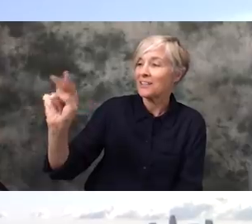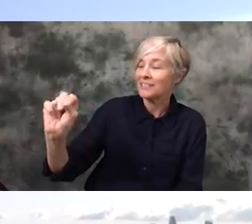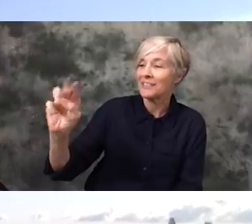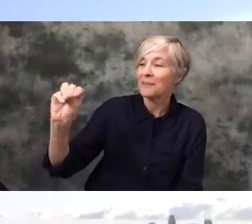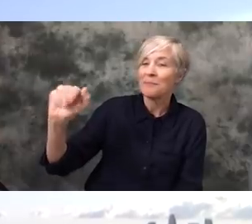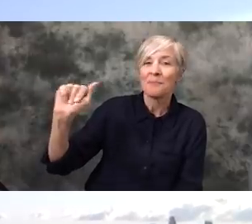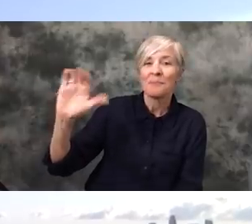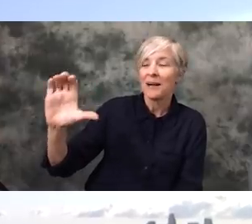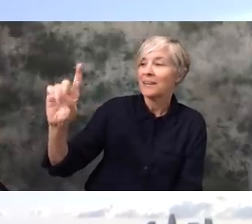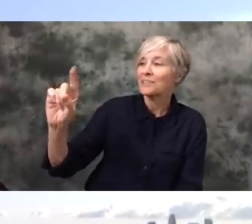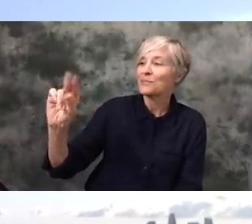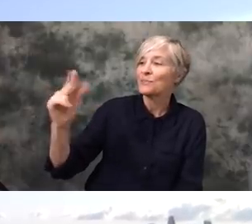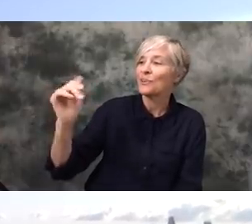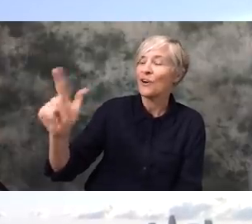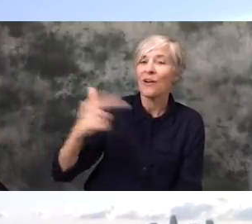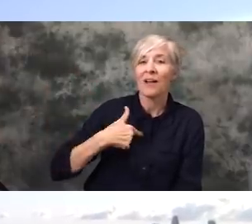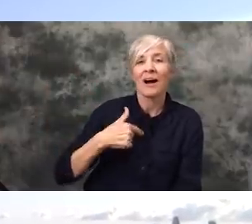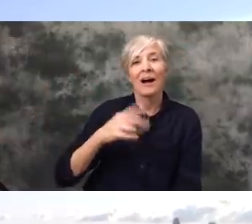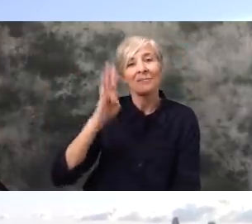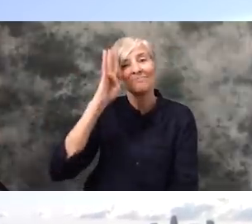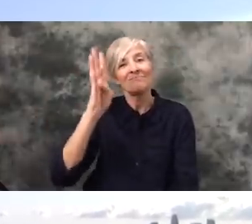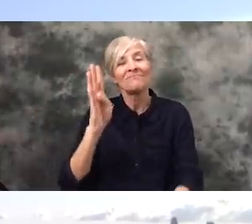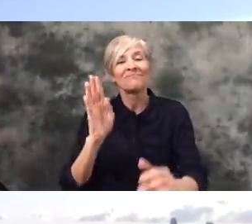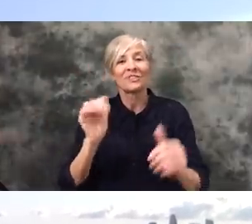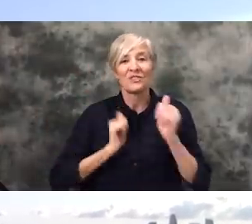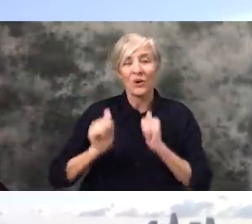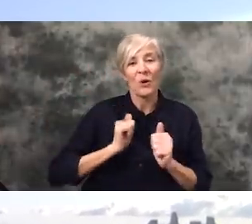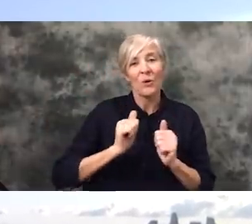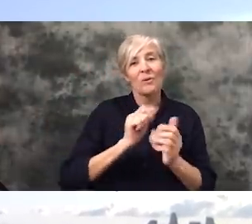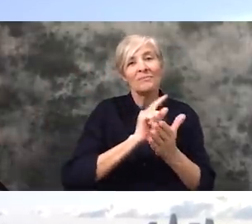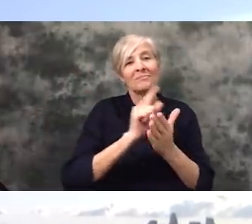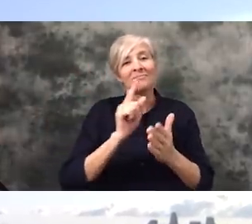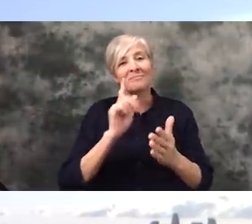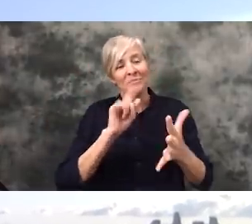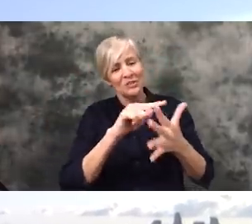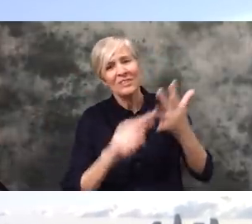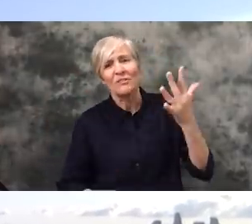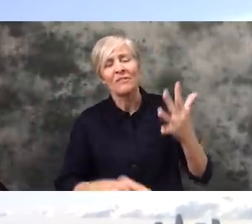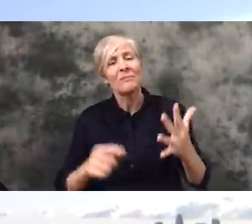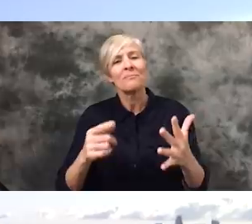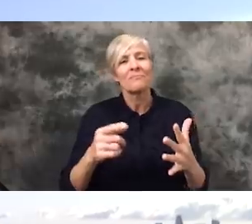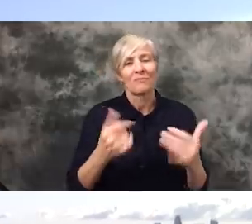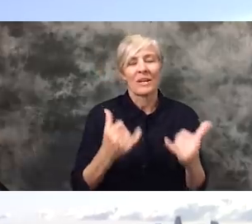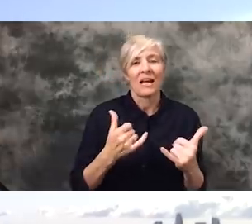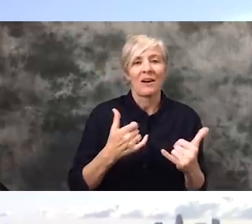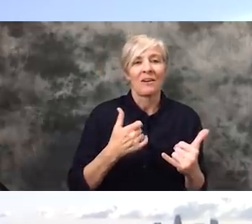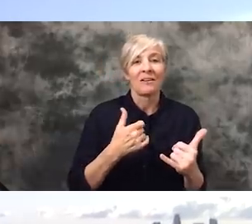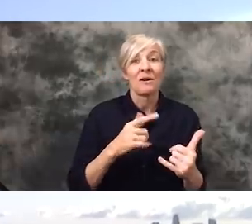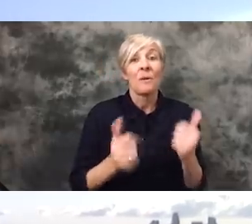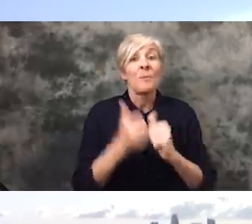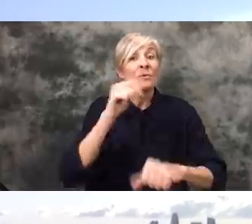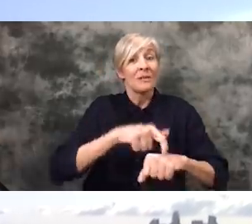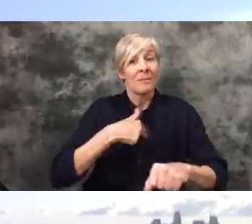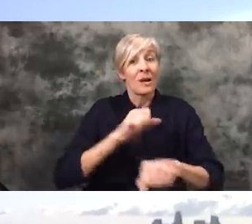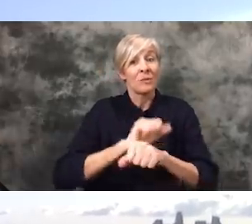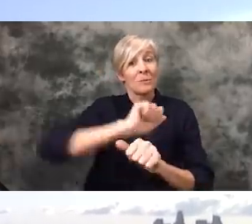am creating this series currently. I am typically on the other side of the